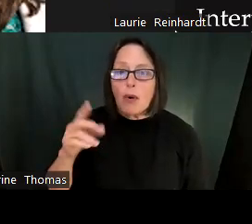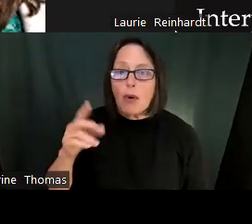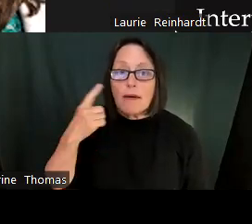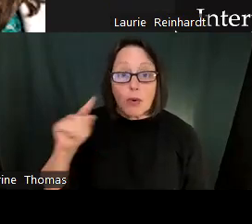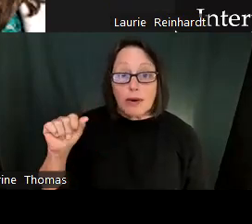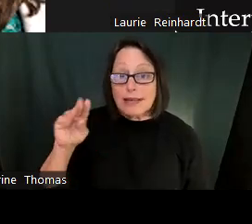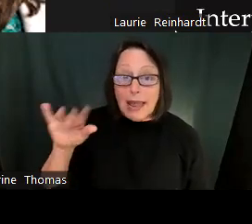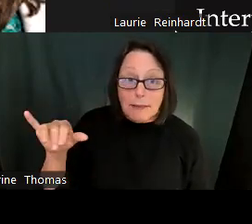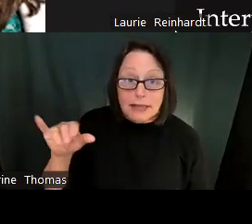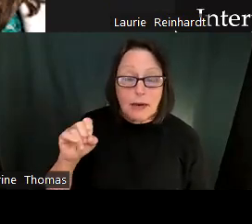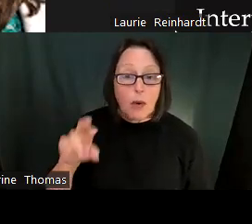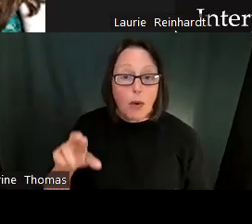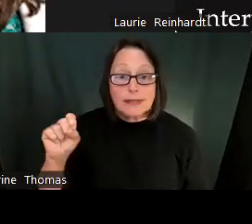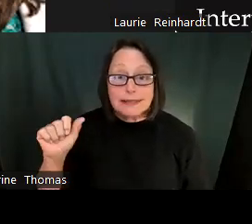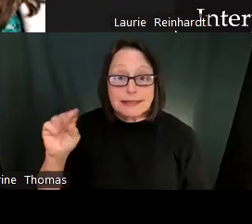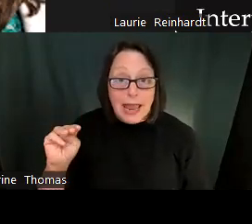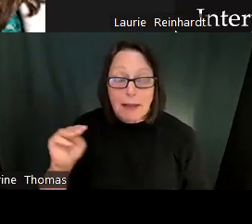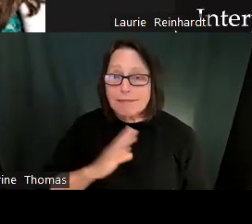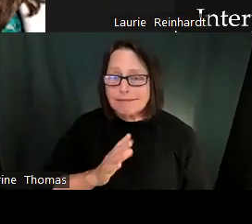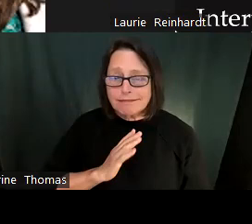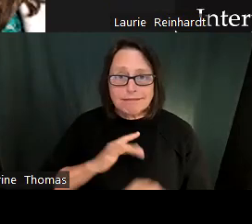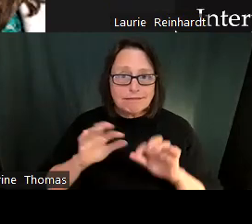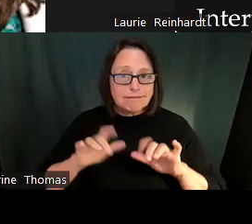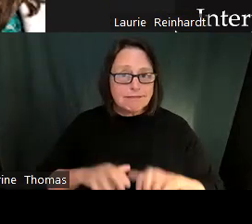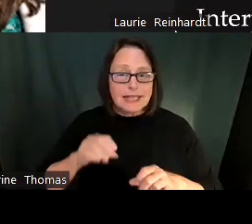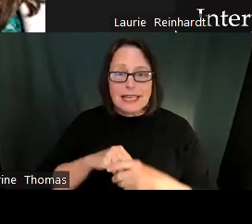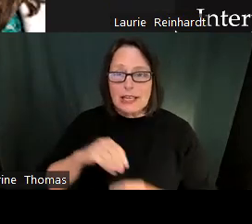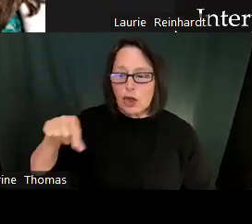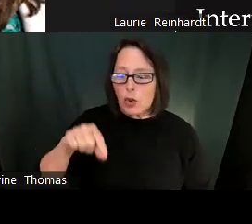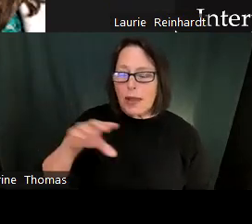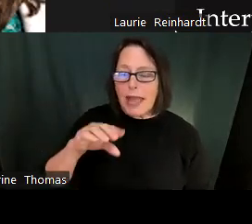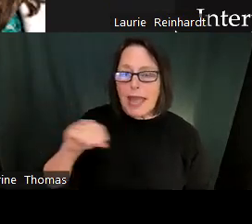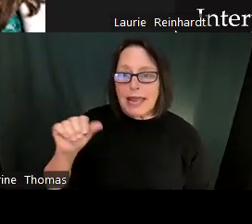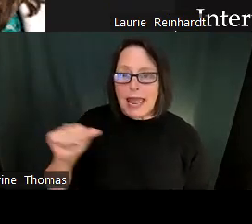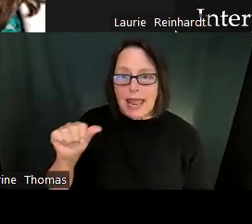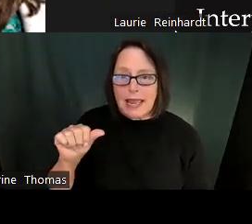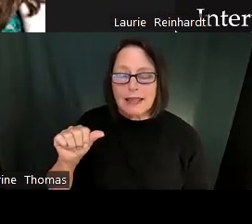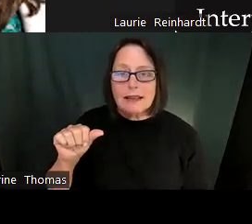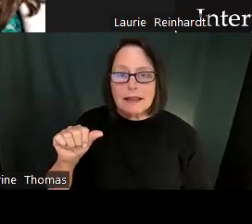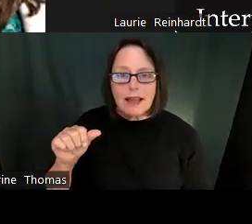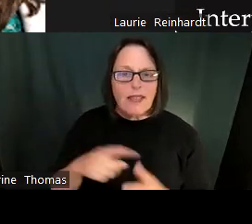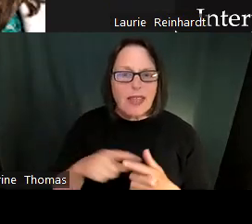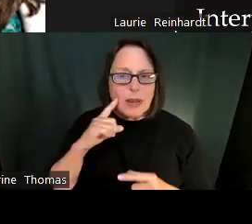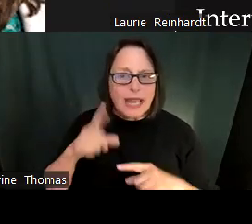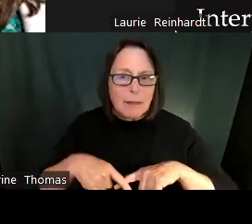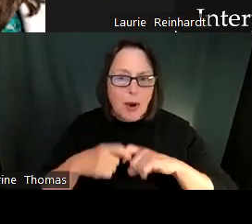Thanks so much, Nick. We appreciate that. I think this is a really good, pausing moment for us to go through.